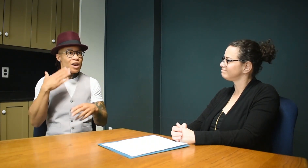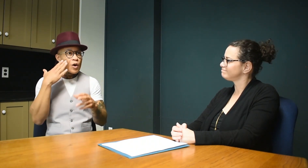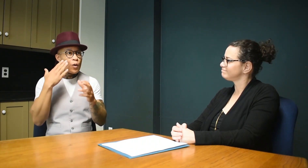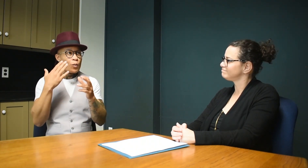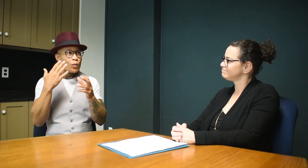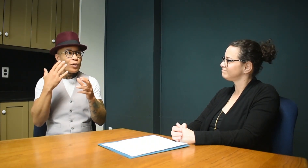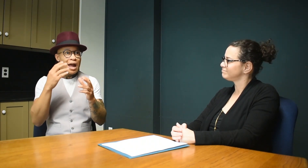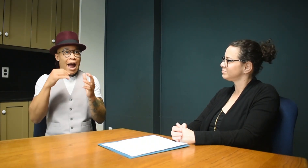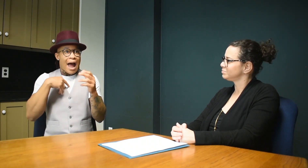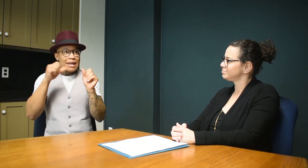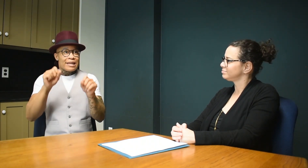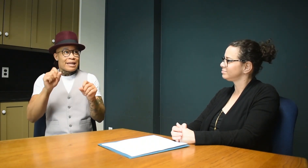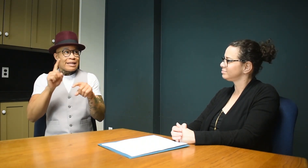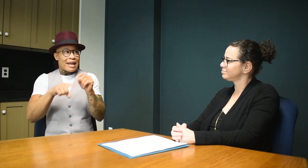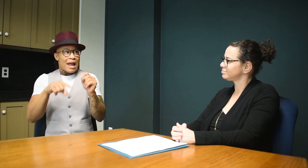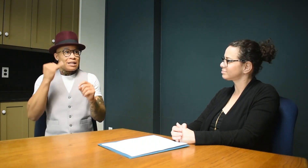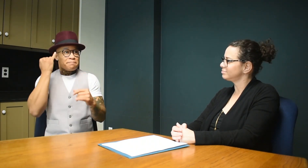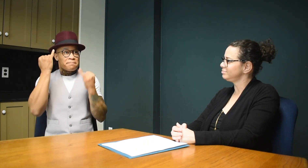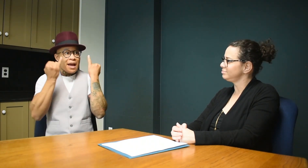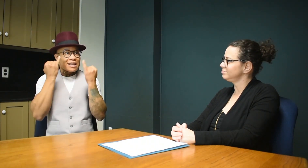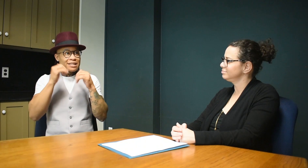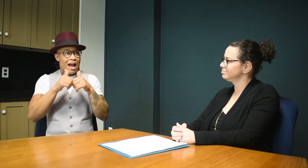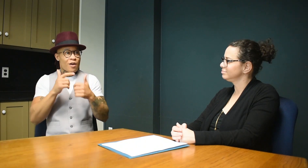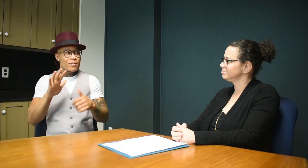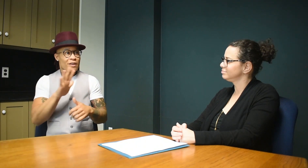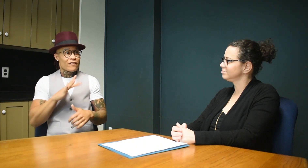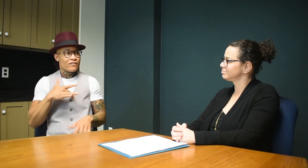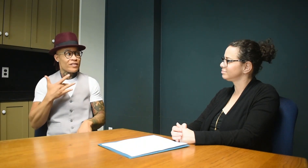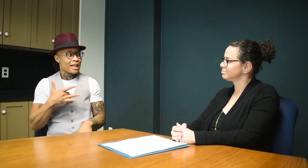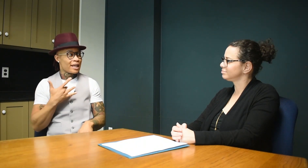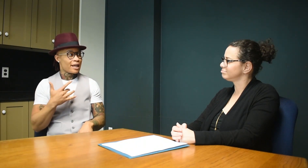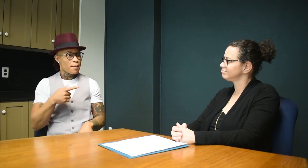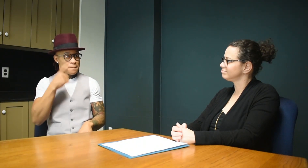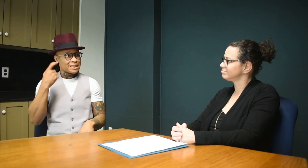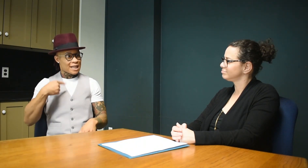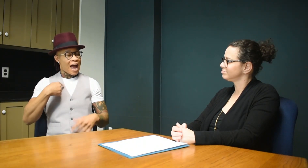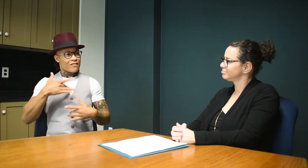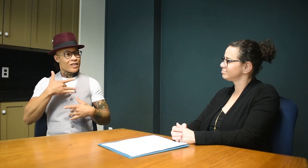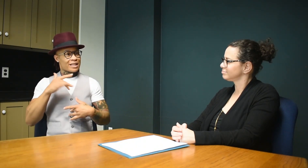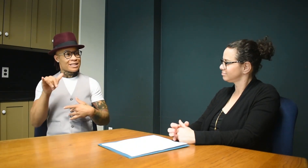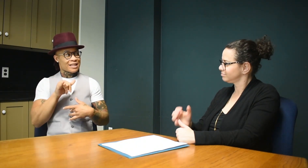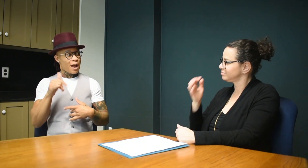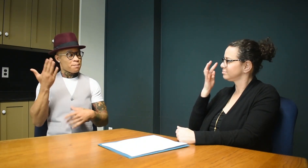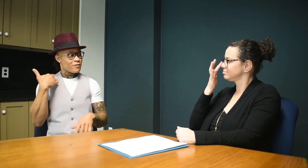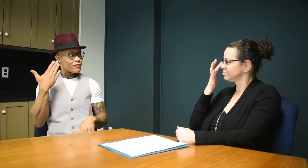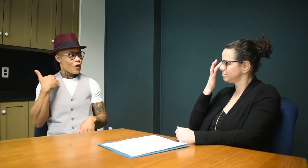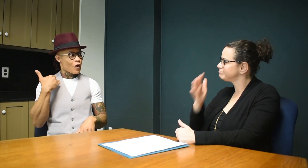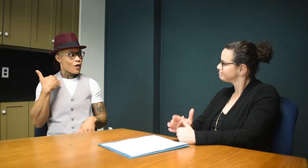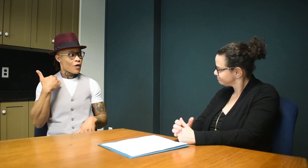I know what they're going through because I've been there before.